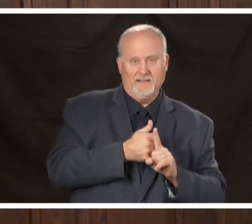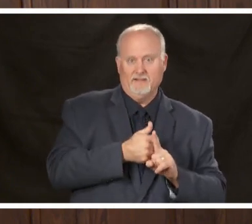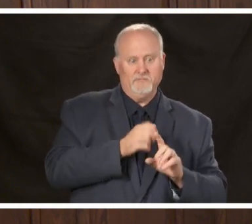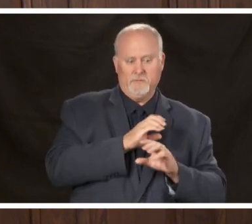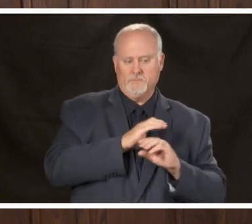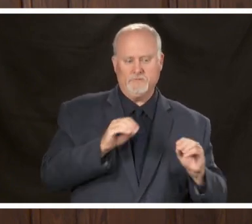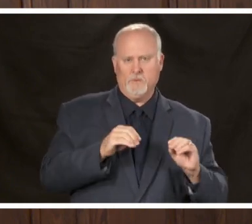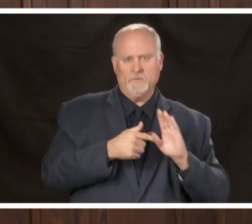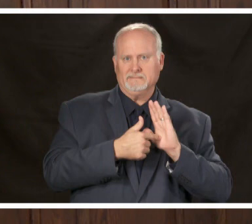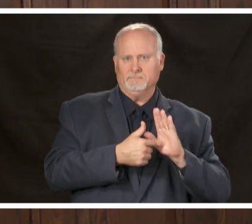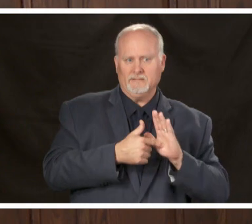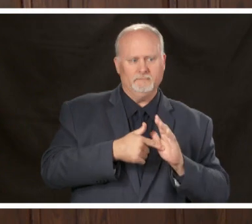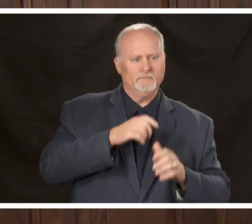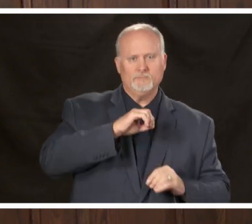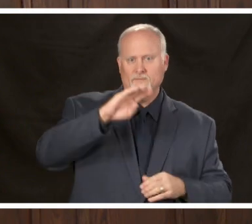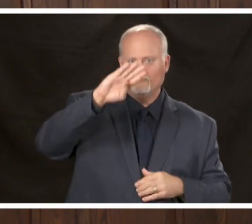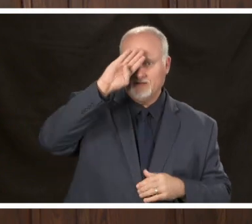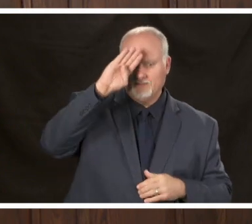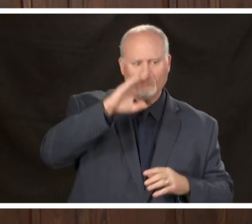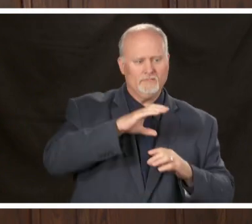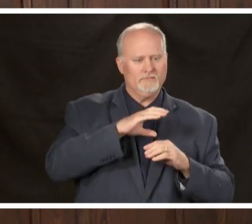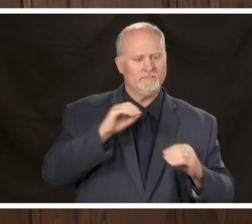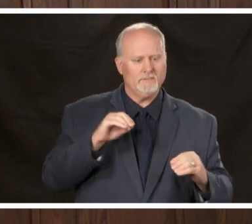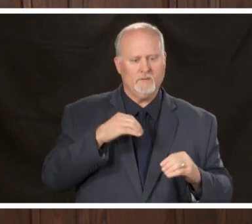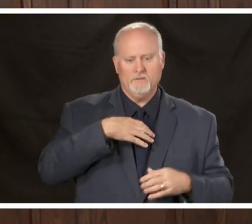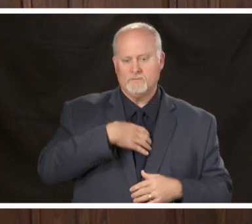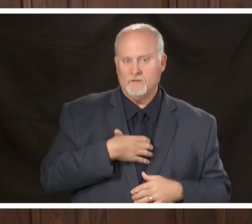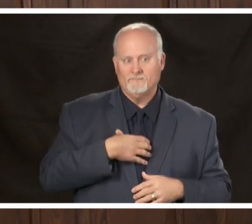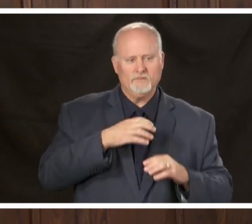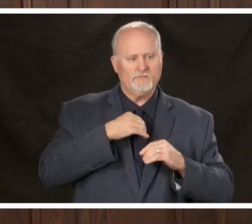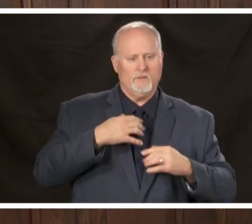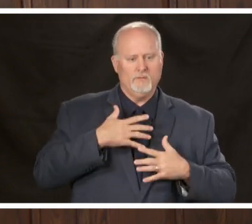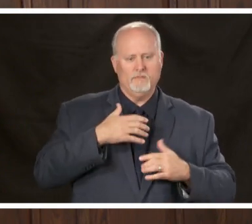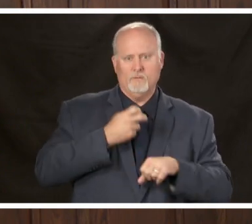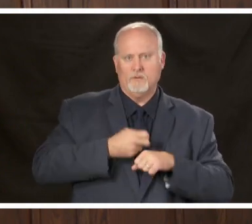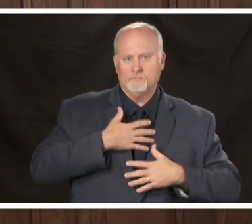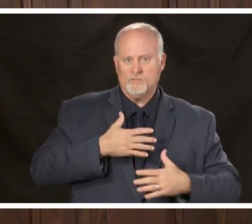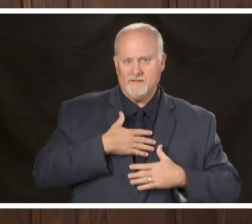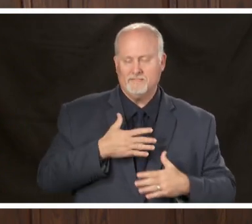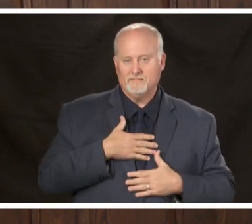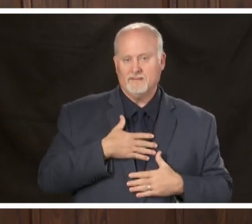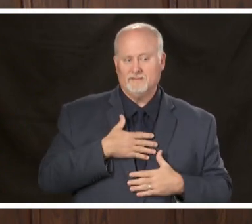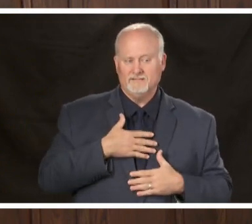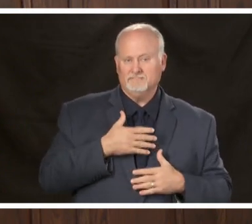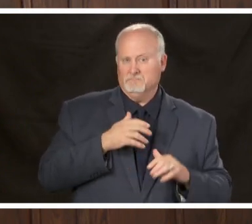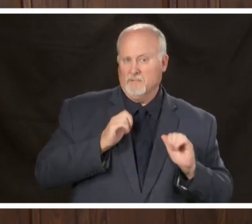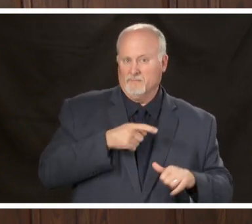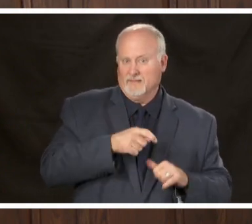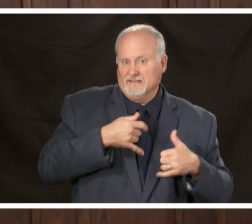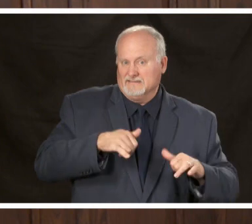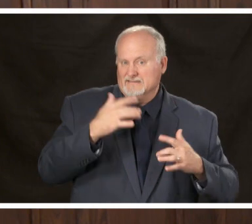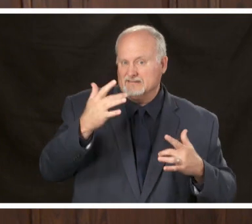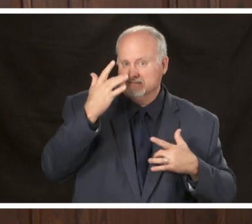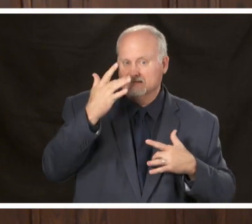everyone should act as if they or others around them may be infected don't be